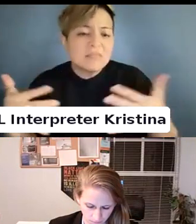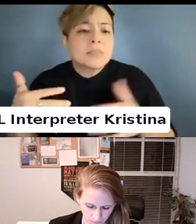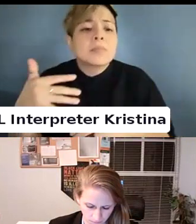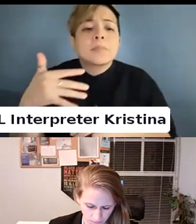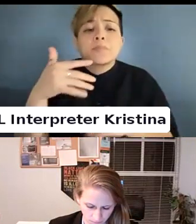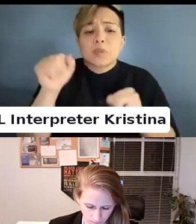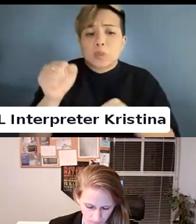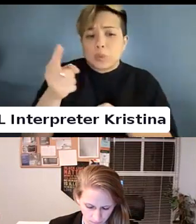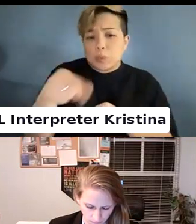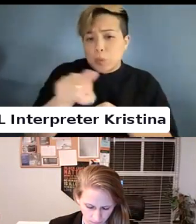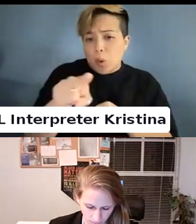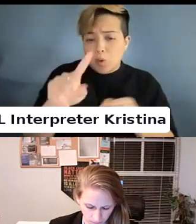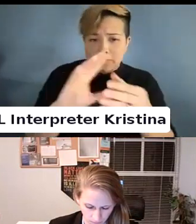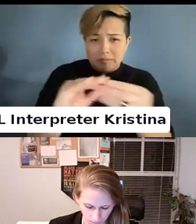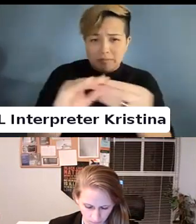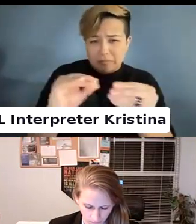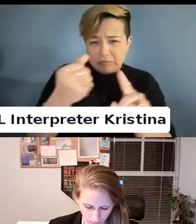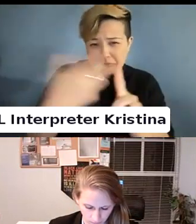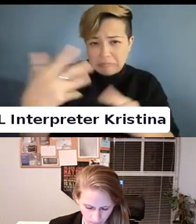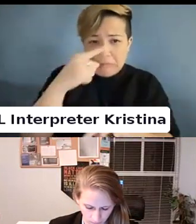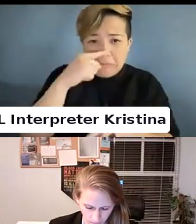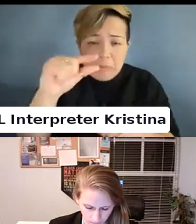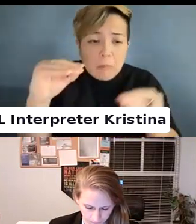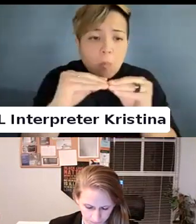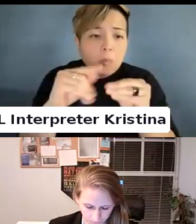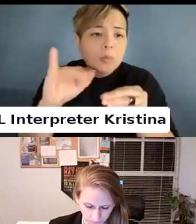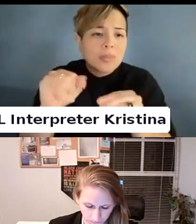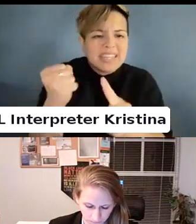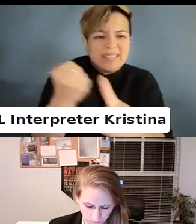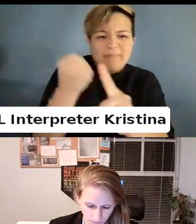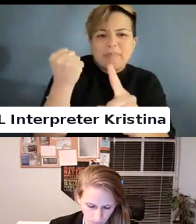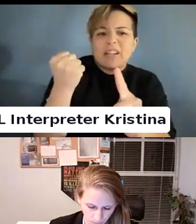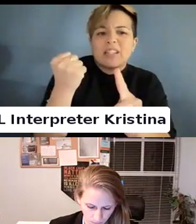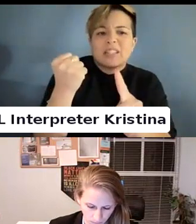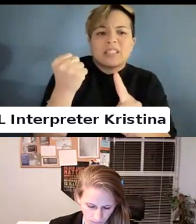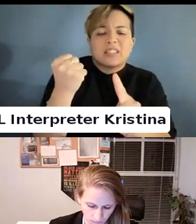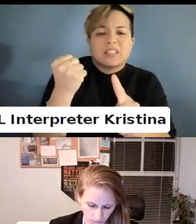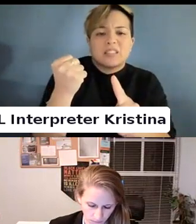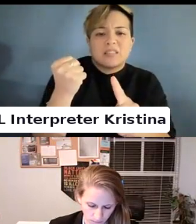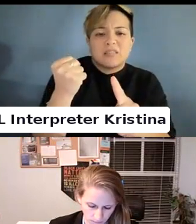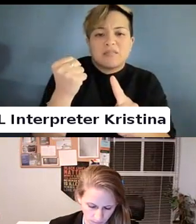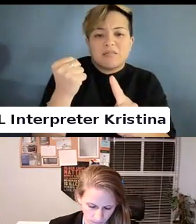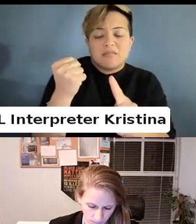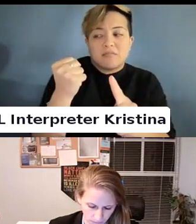Could you all speak to the impact?